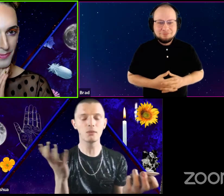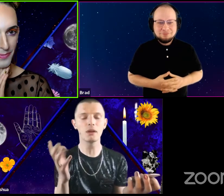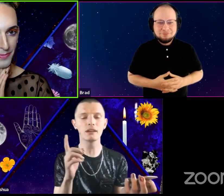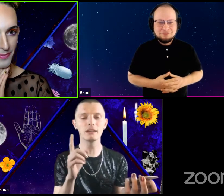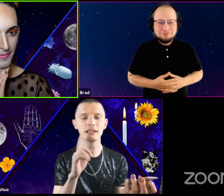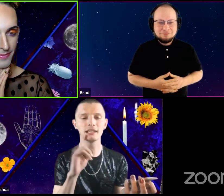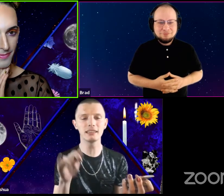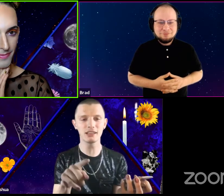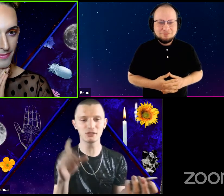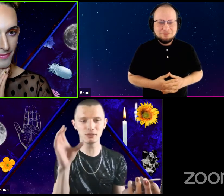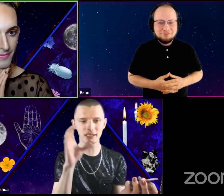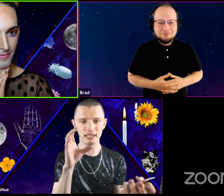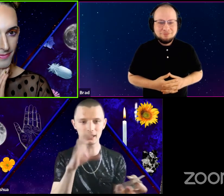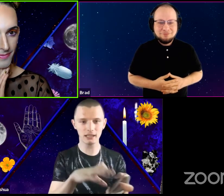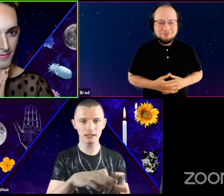What is it that you seek?